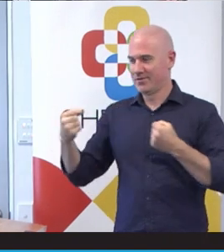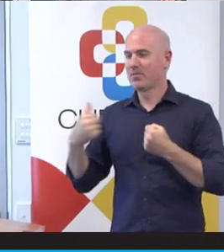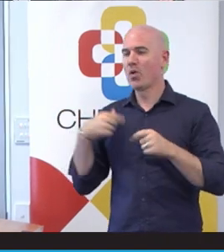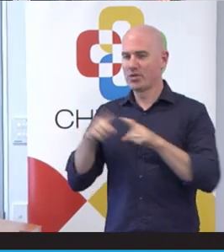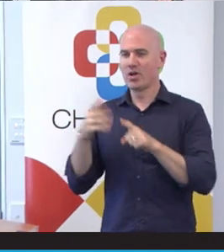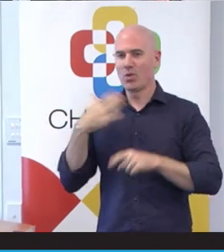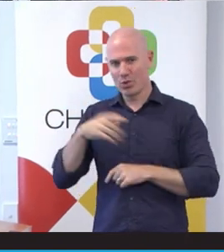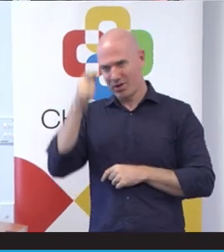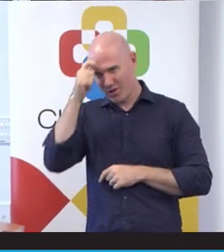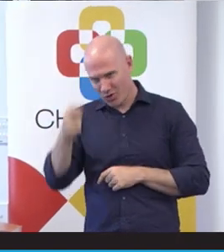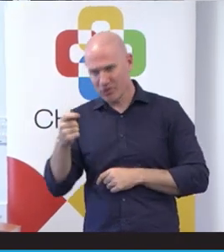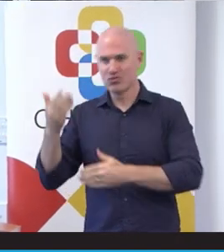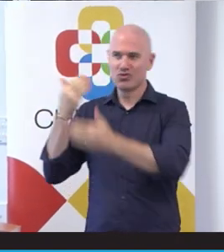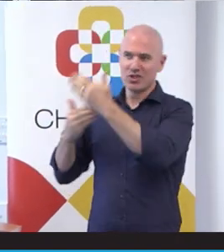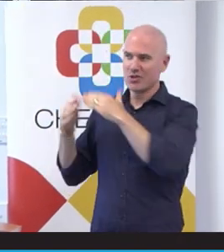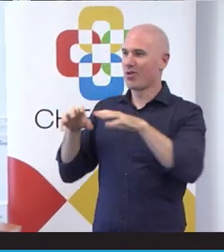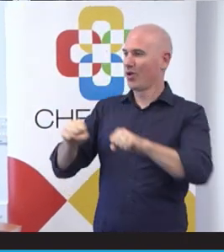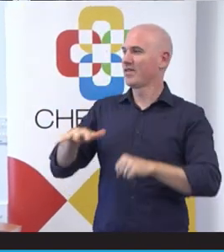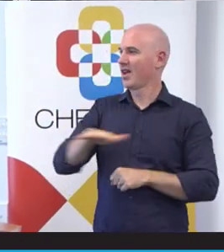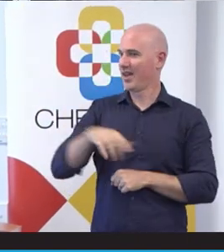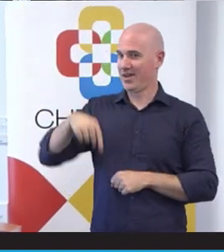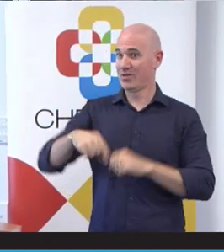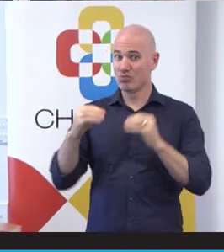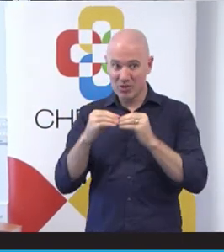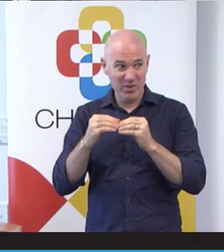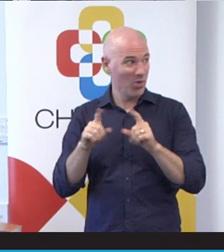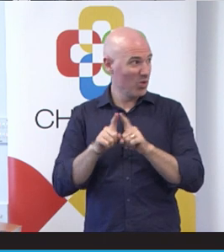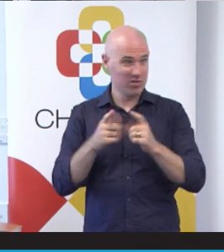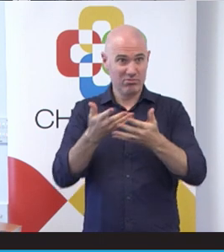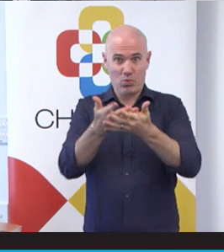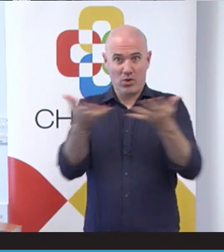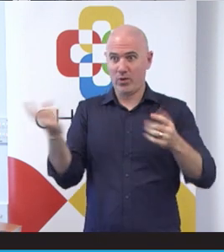custodians of the land here in Brisbane. But from wherever people are joining us from today.